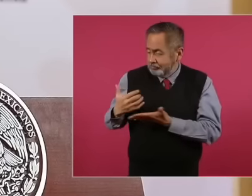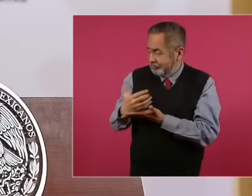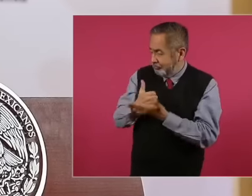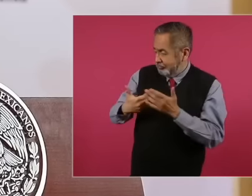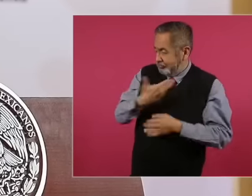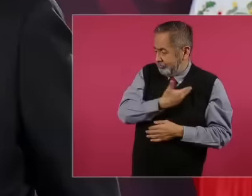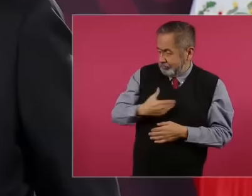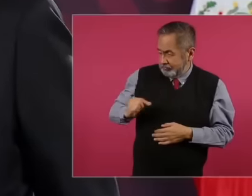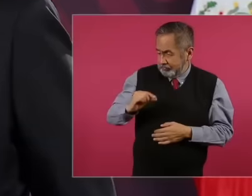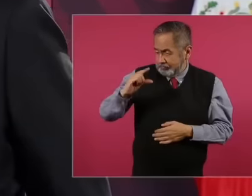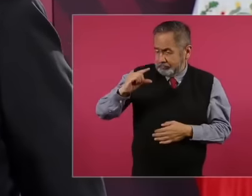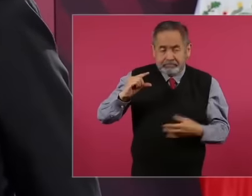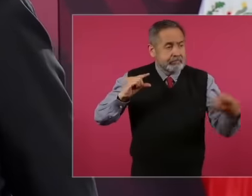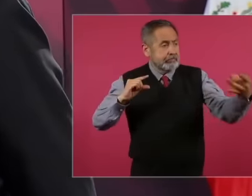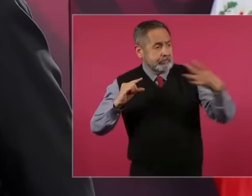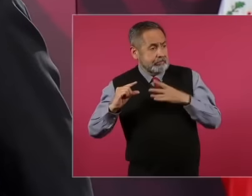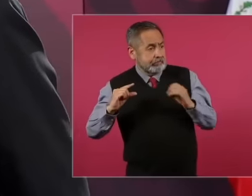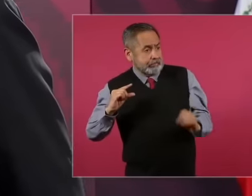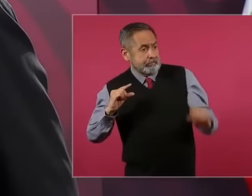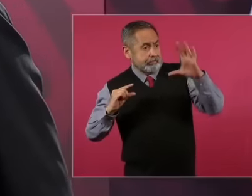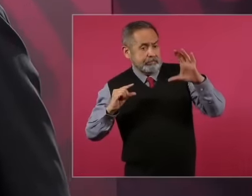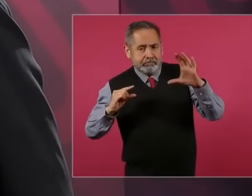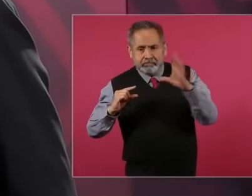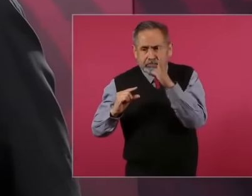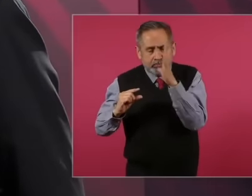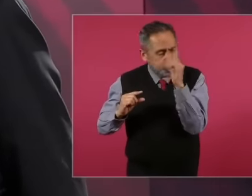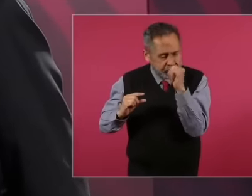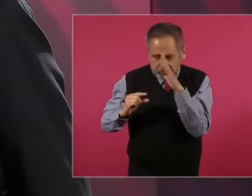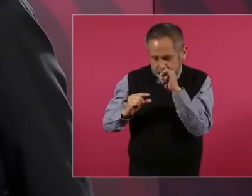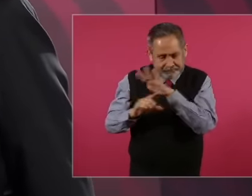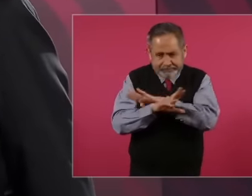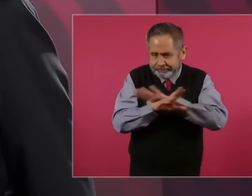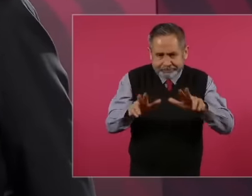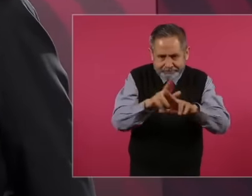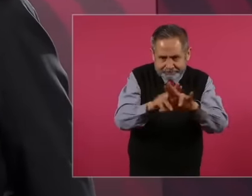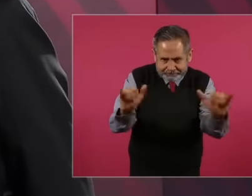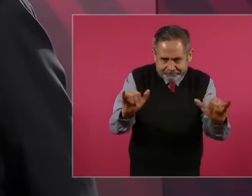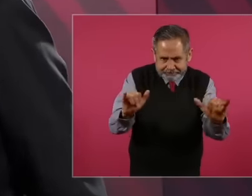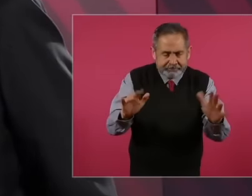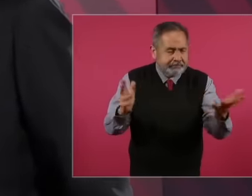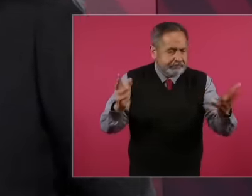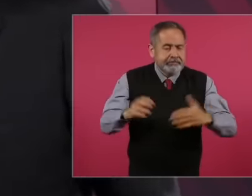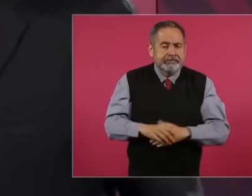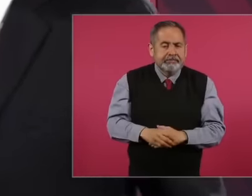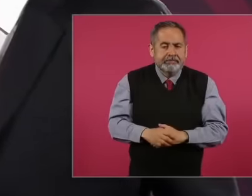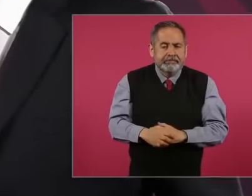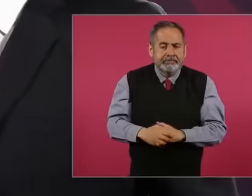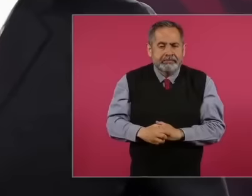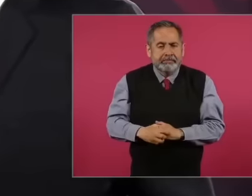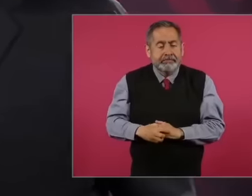than what the president gets. So if now they go on